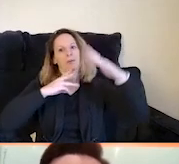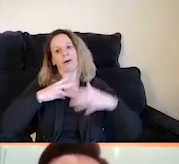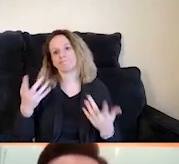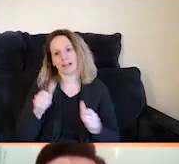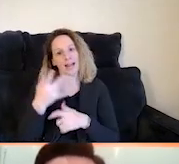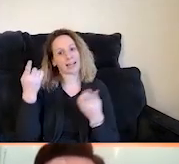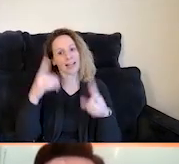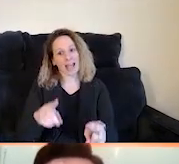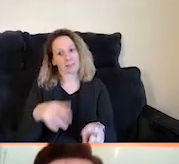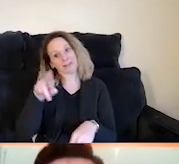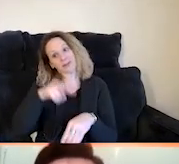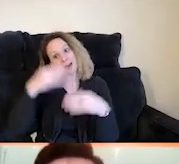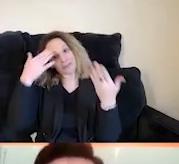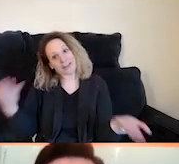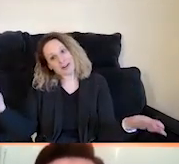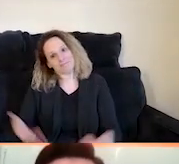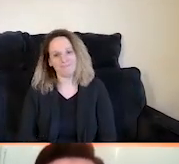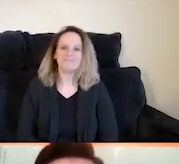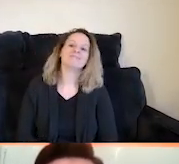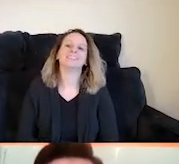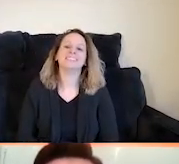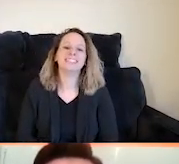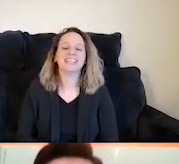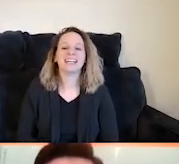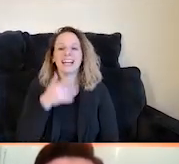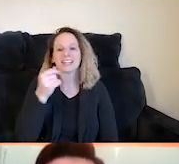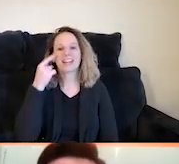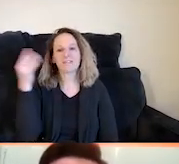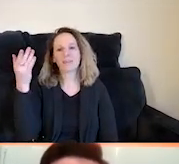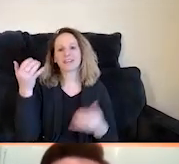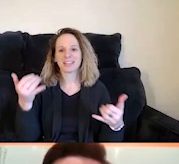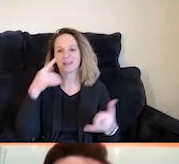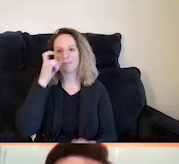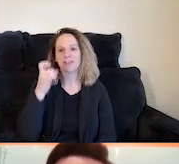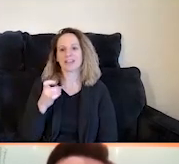And that's really thematically interesting for our presentation today, because as as a small service provider